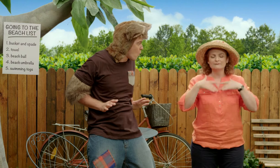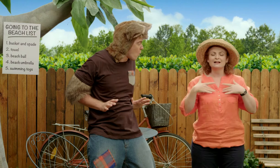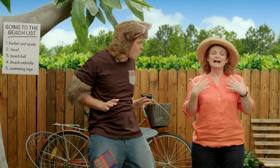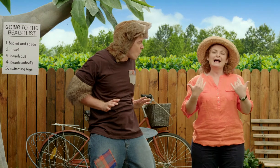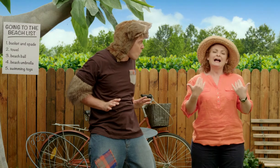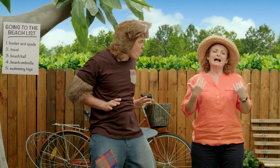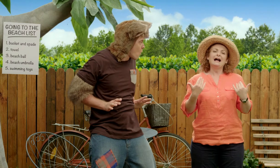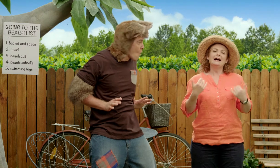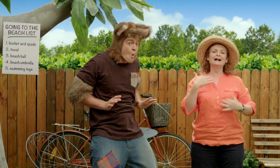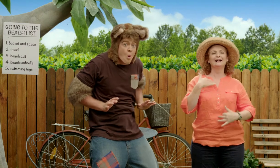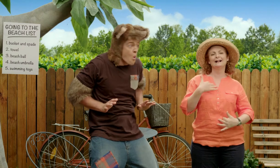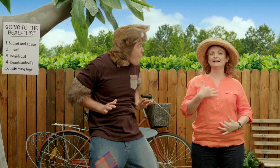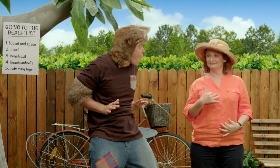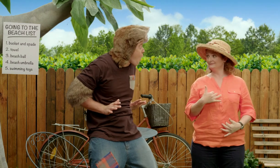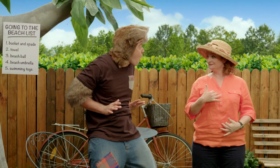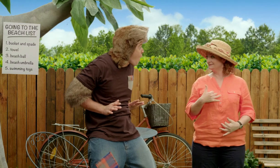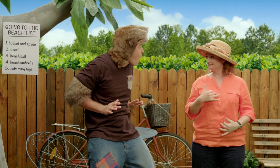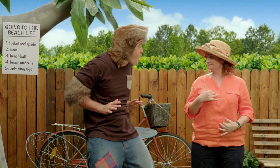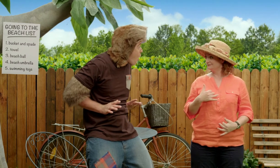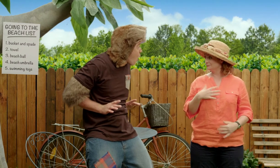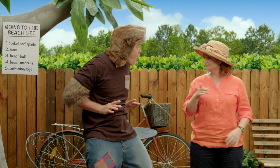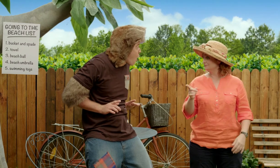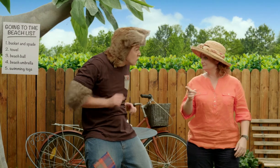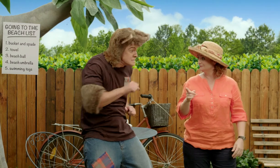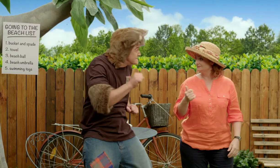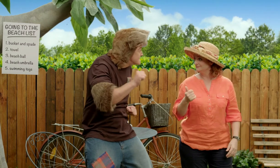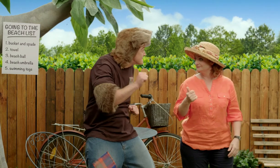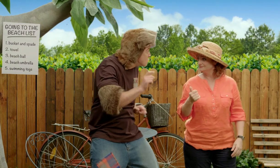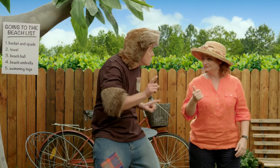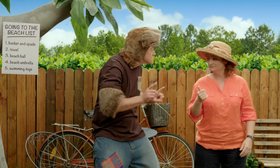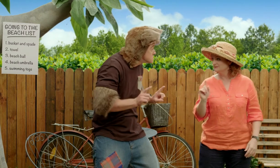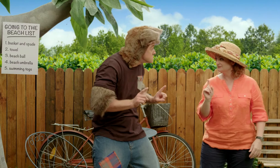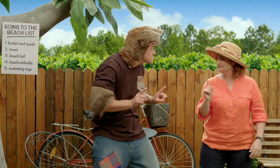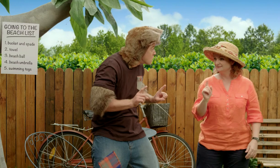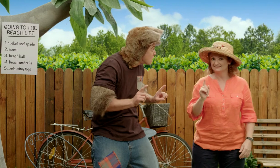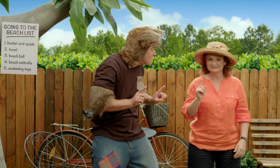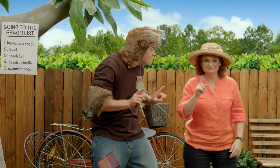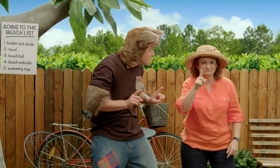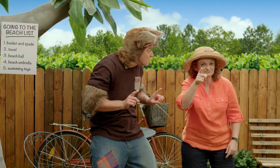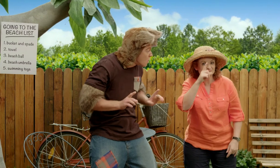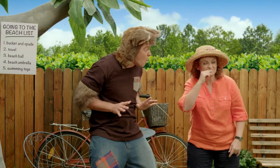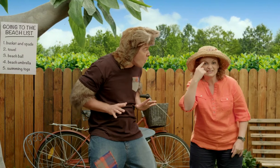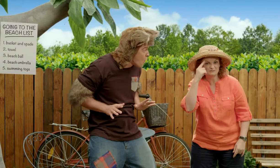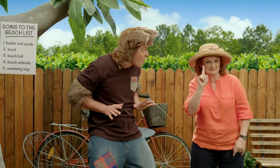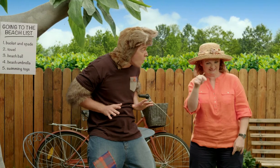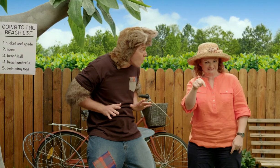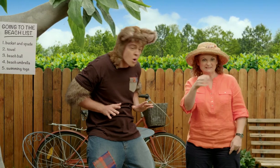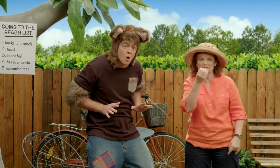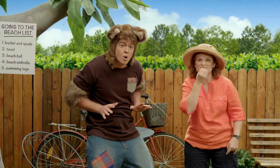that will make you feel cool inside. Would you like to do that? Yes! But what is it? What do you think it could be?